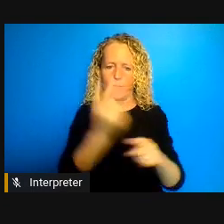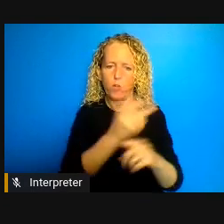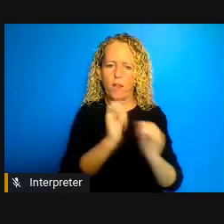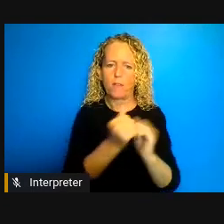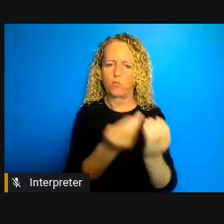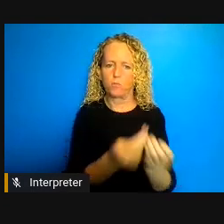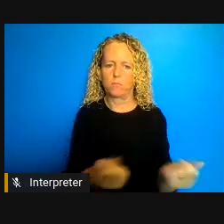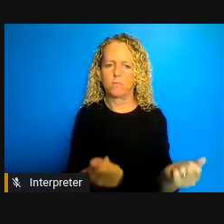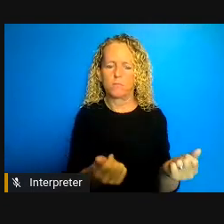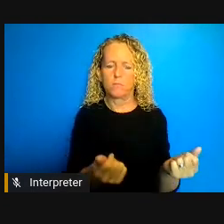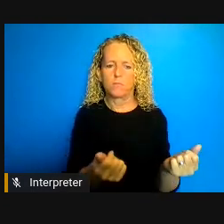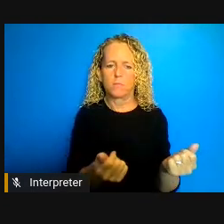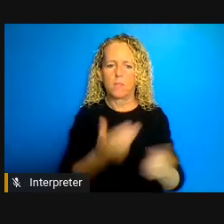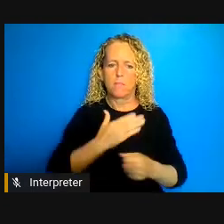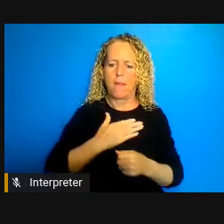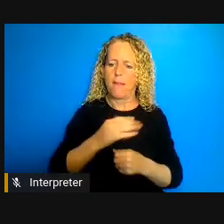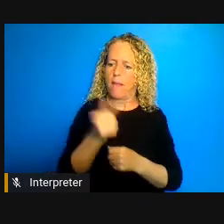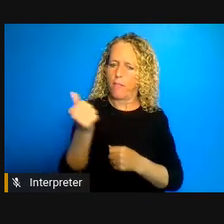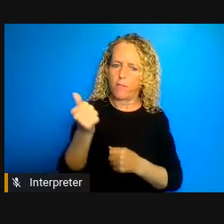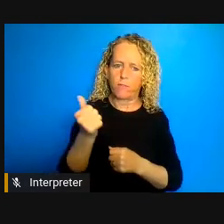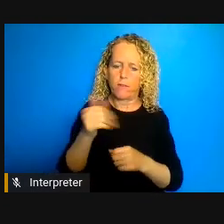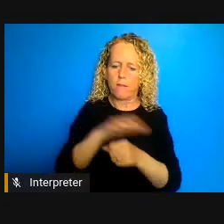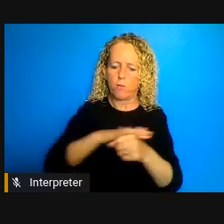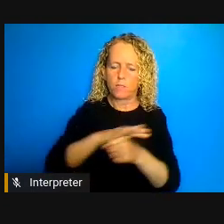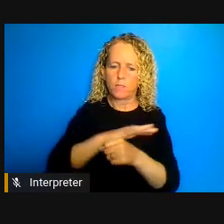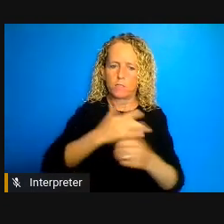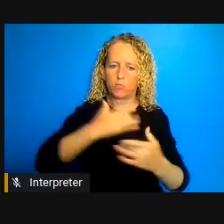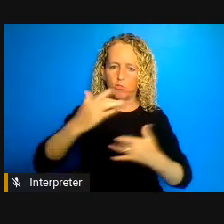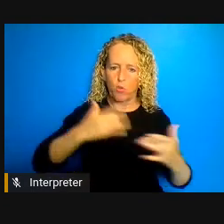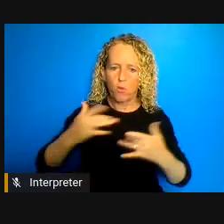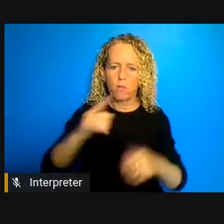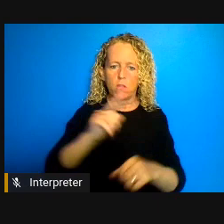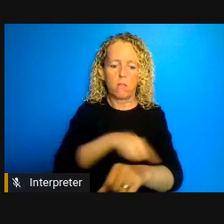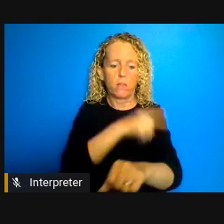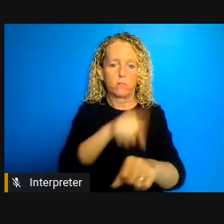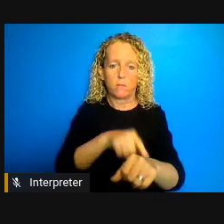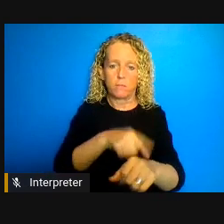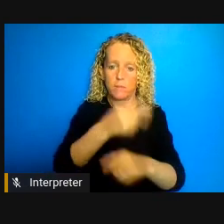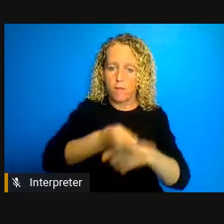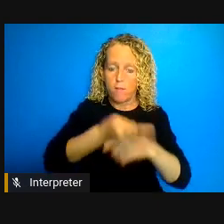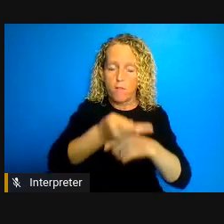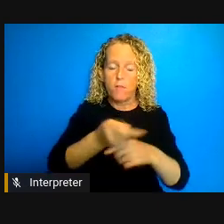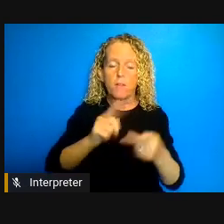concern long term care as well as disability institutions that for many